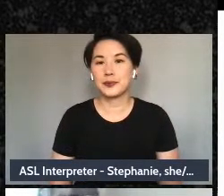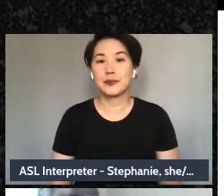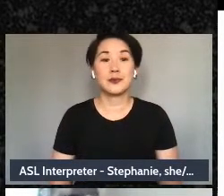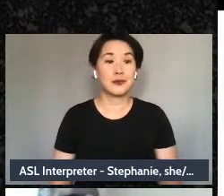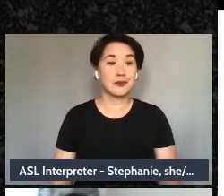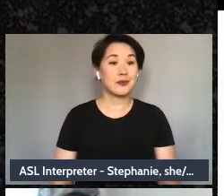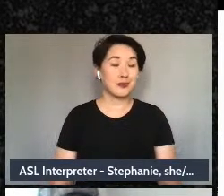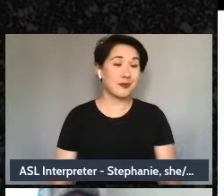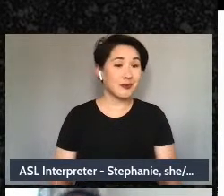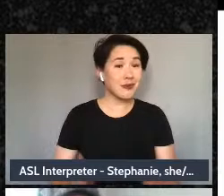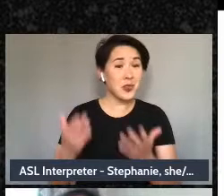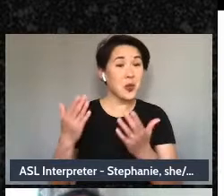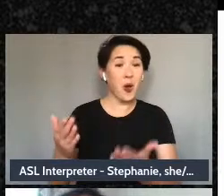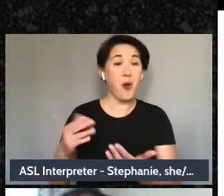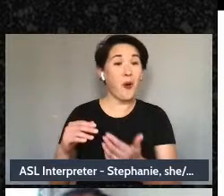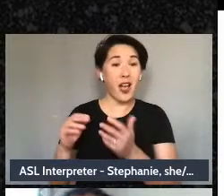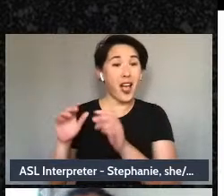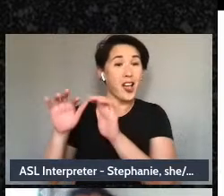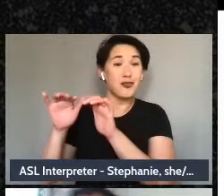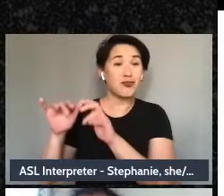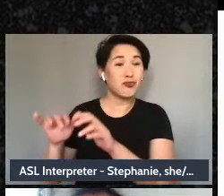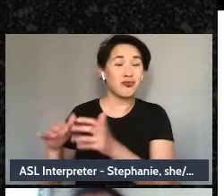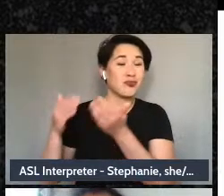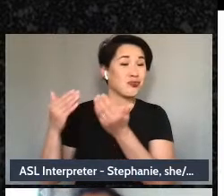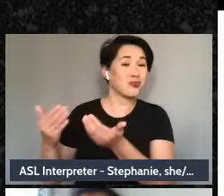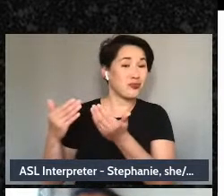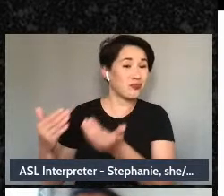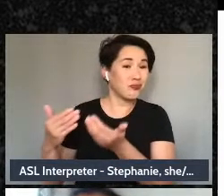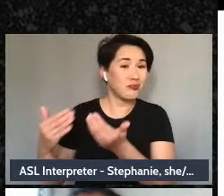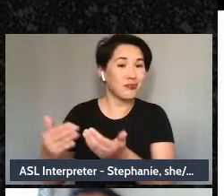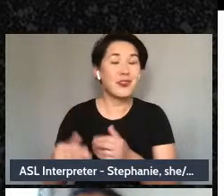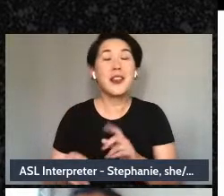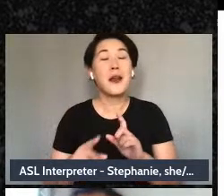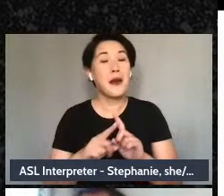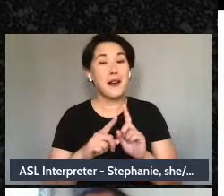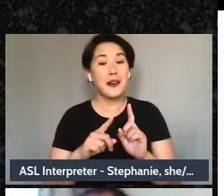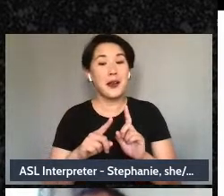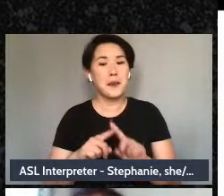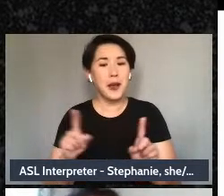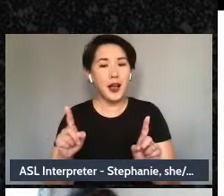feeling free to drop it in the chat but I think that it's really important for us